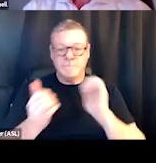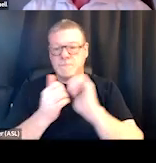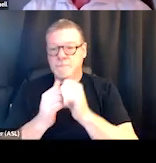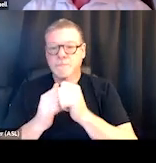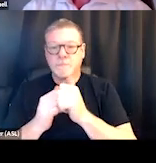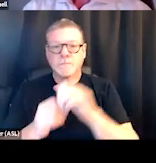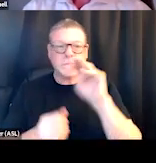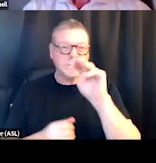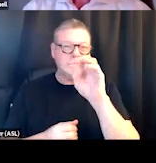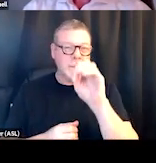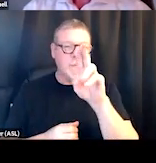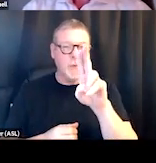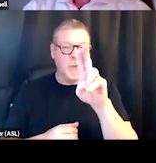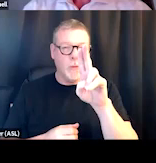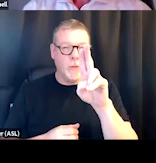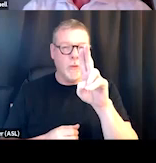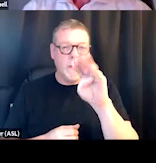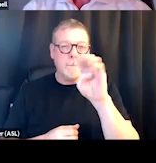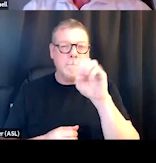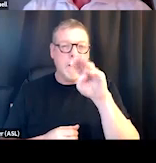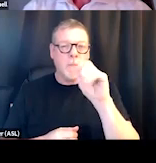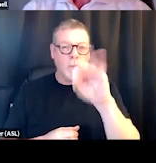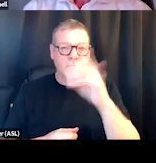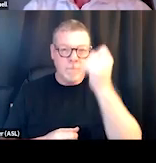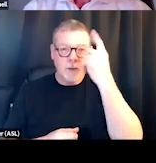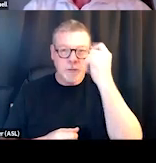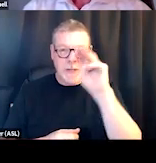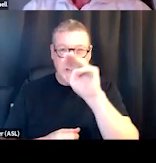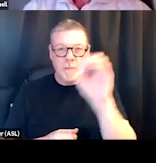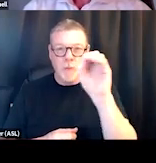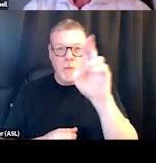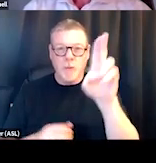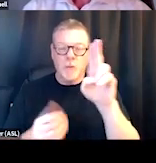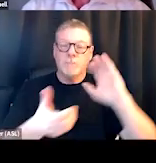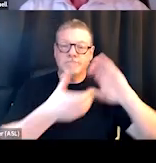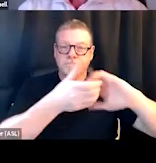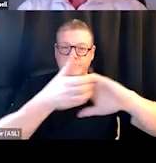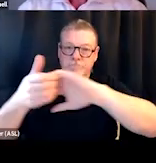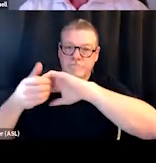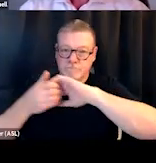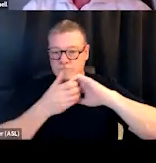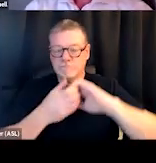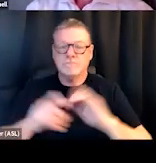memorandums of understanding with all the partners. Sort of have a template